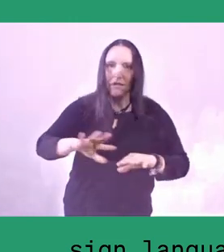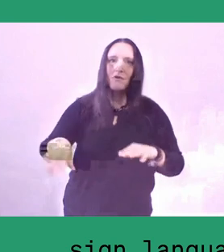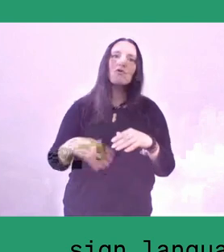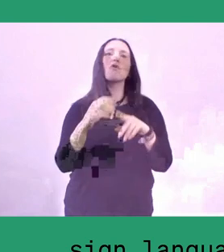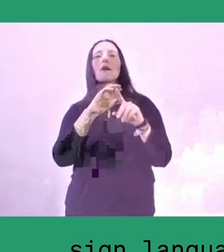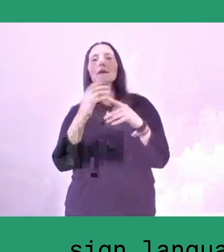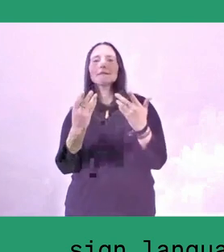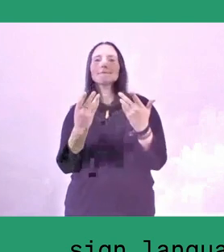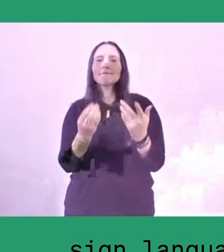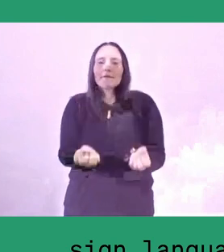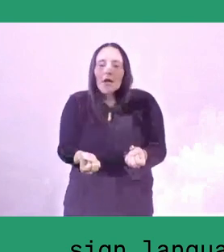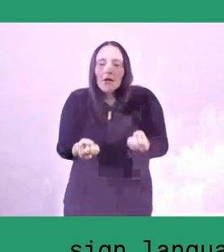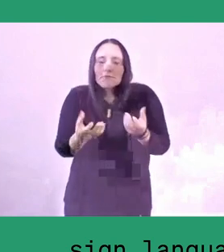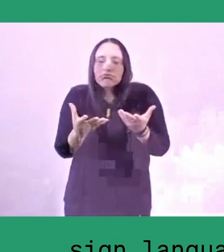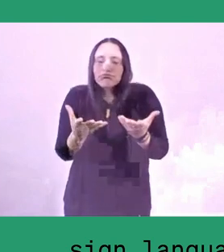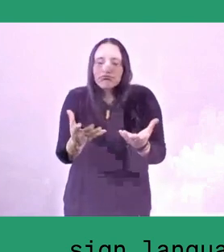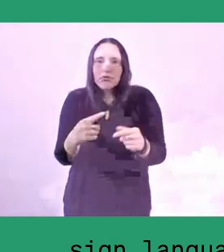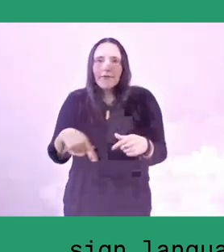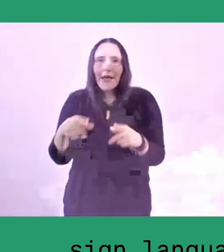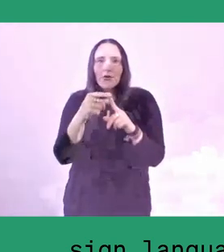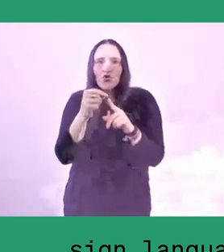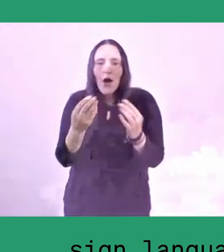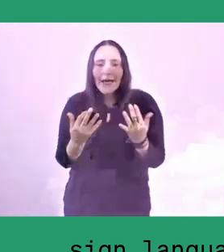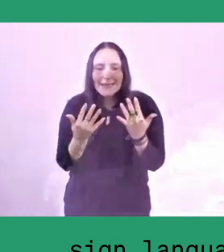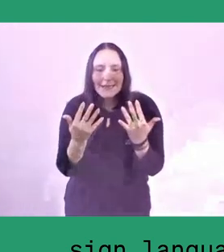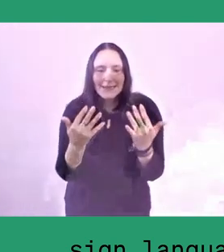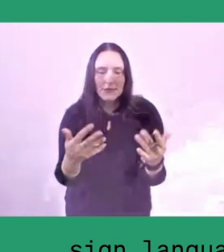are not religious rituals.